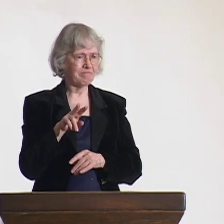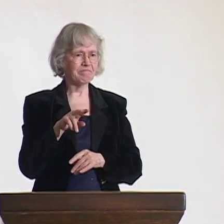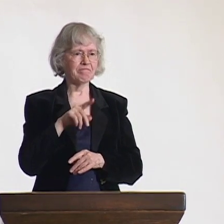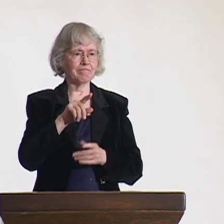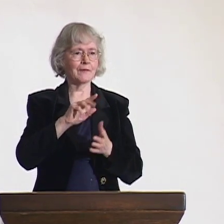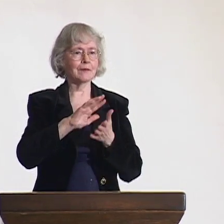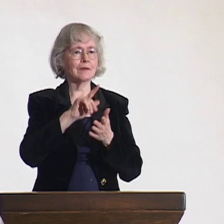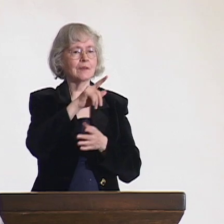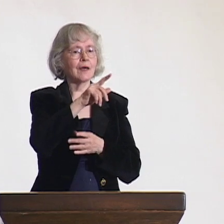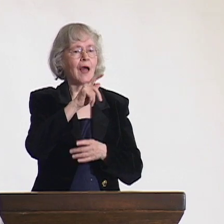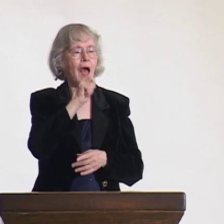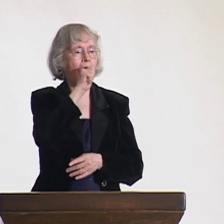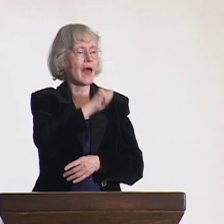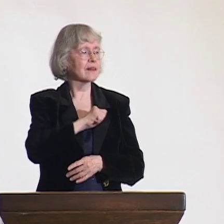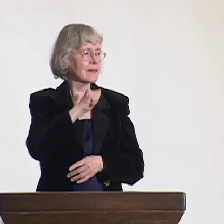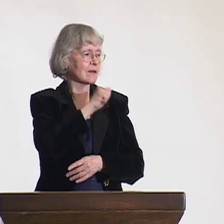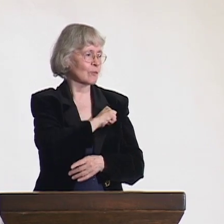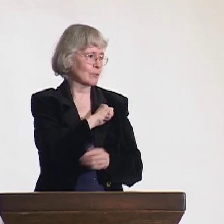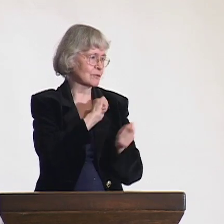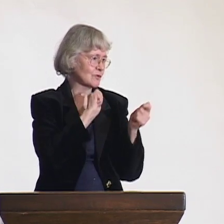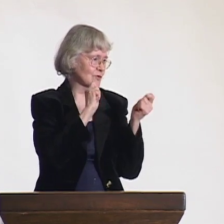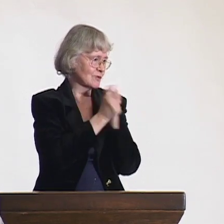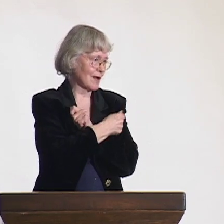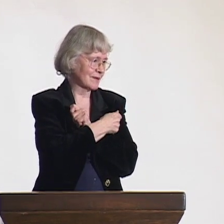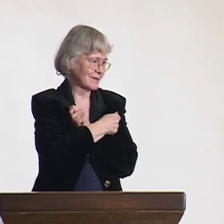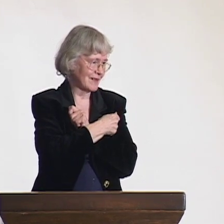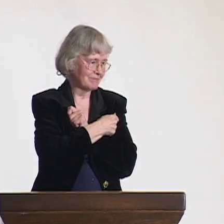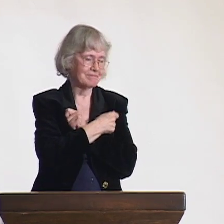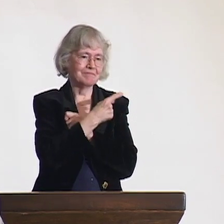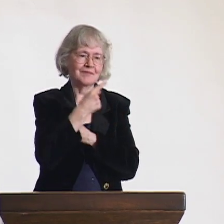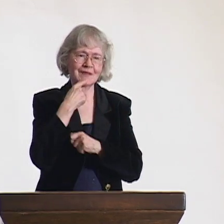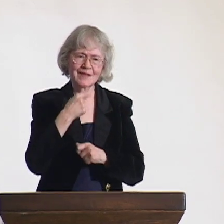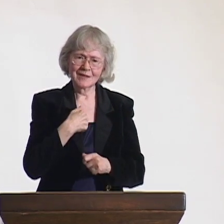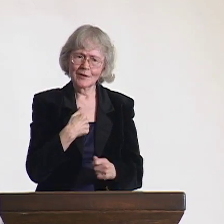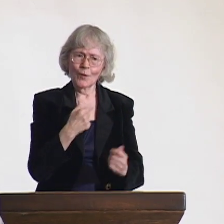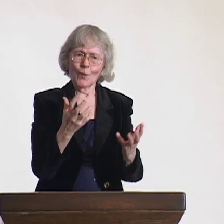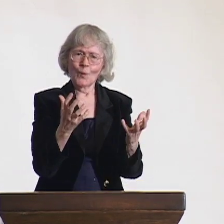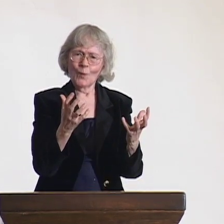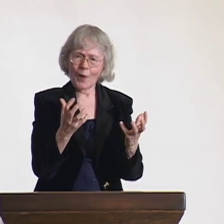With my work effort to work with them, their attitudes changed.